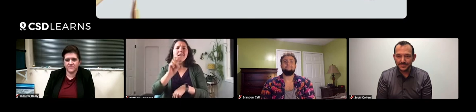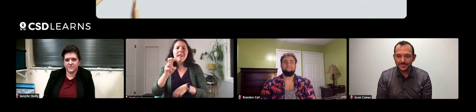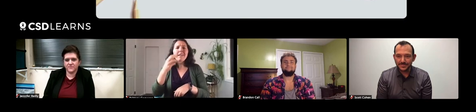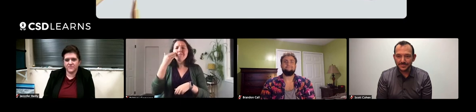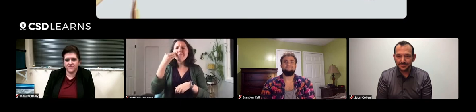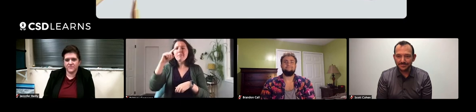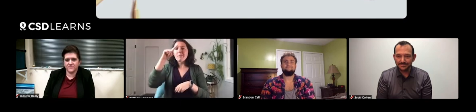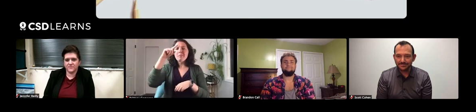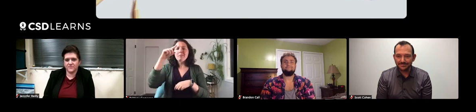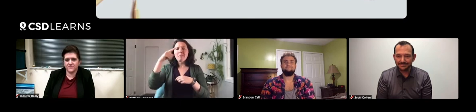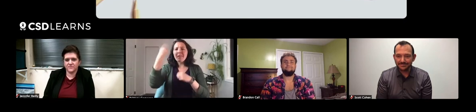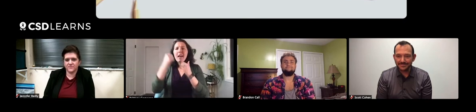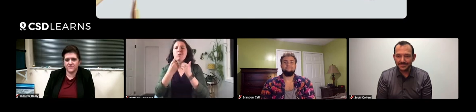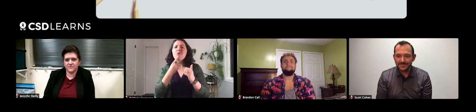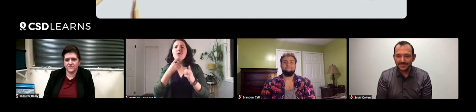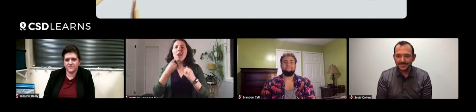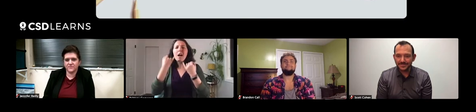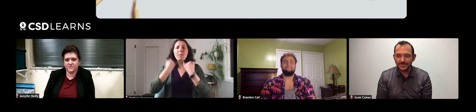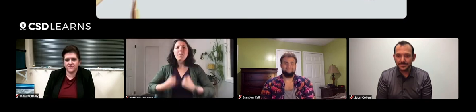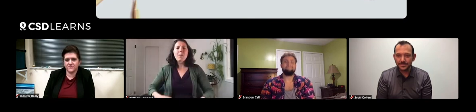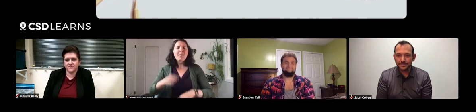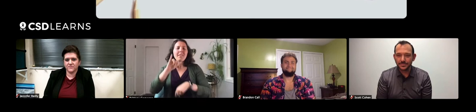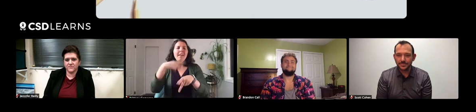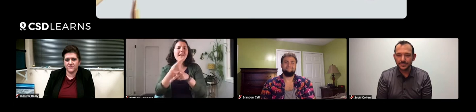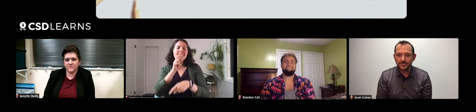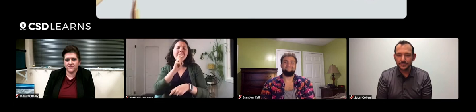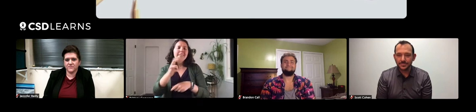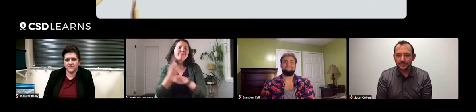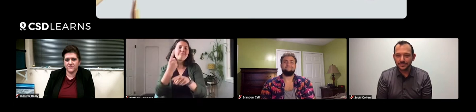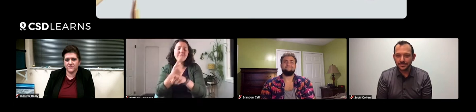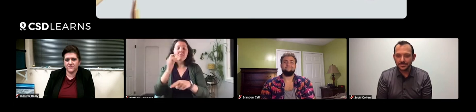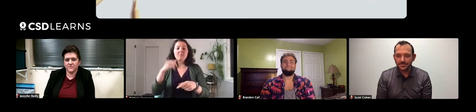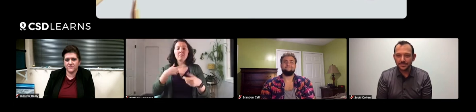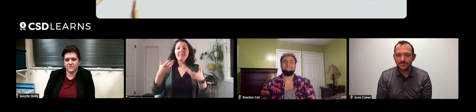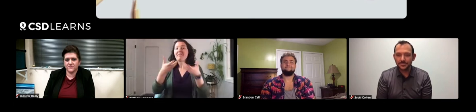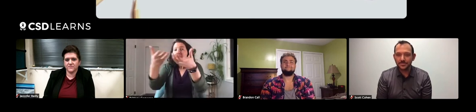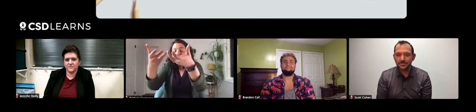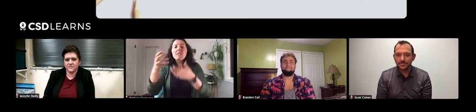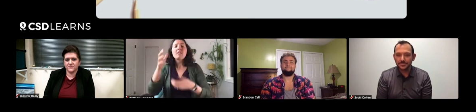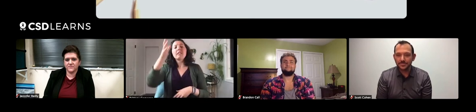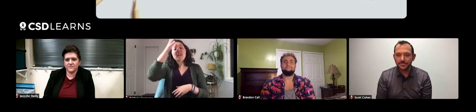It was black with the red stripes on it, that regular type of snake. Brought it to my dad and he said,